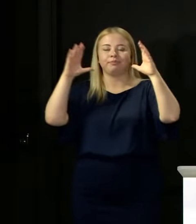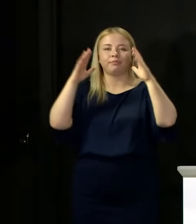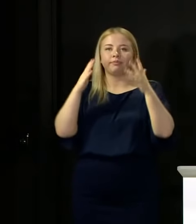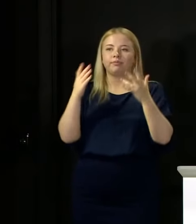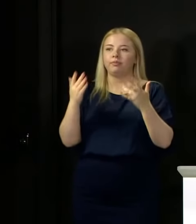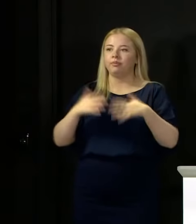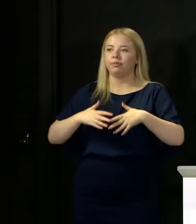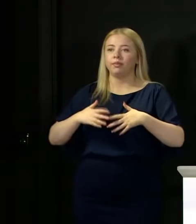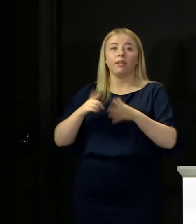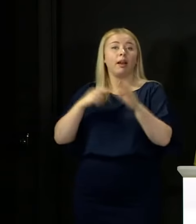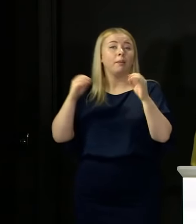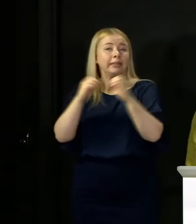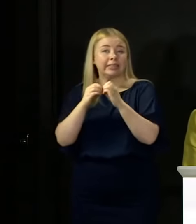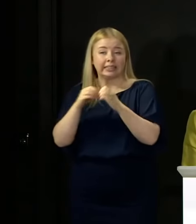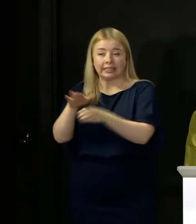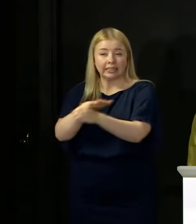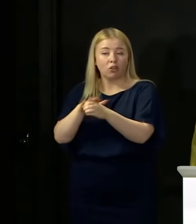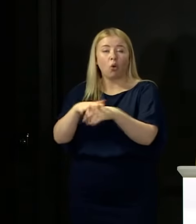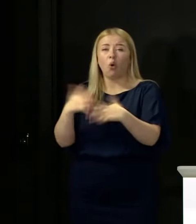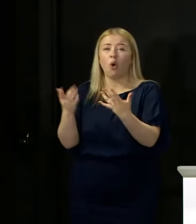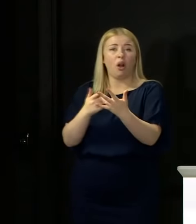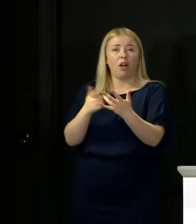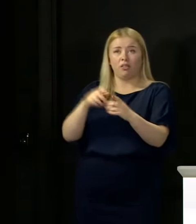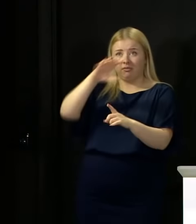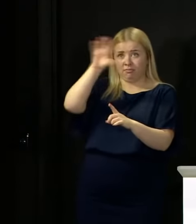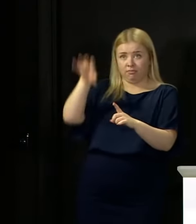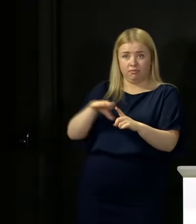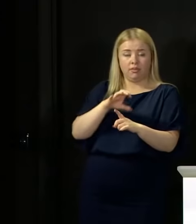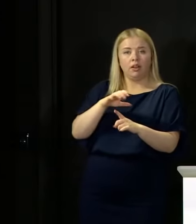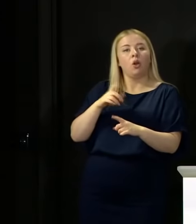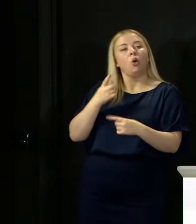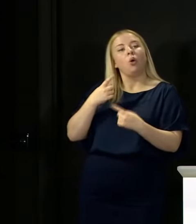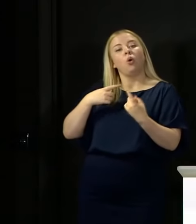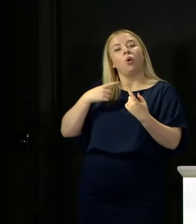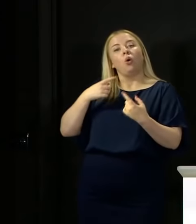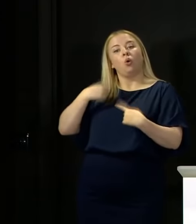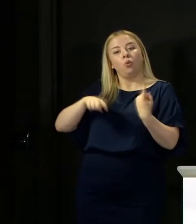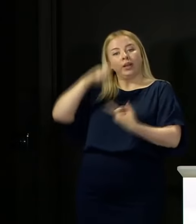of the country, we were to take decisions that perhaps put more restrictions on people